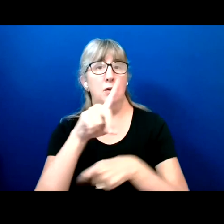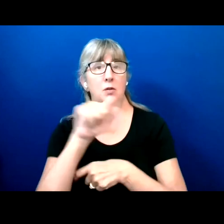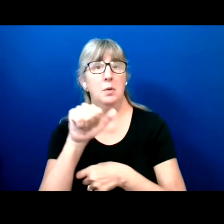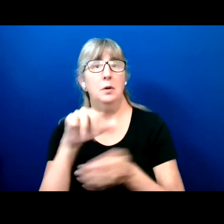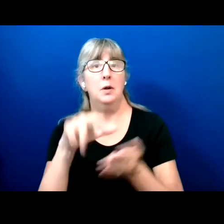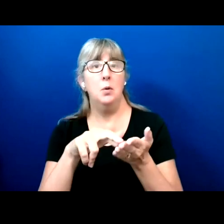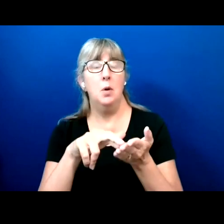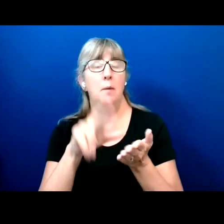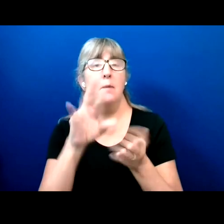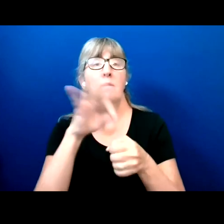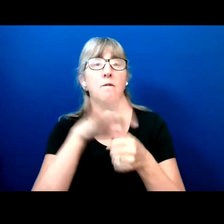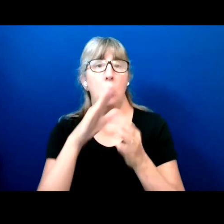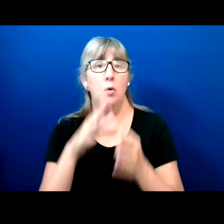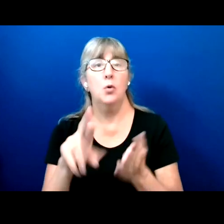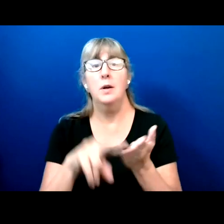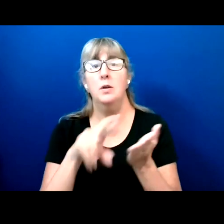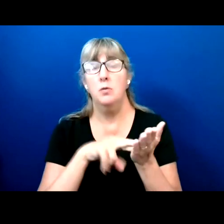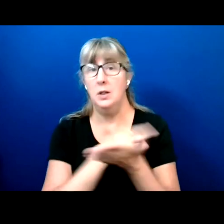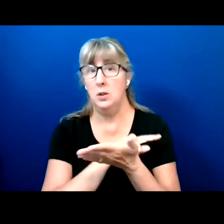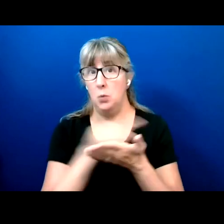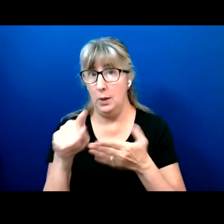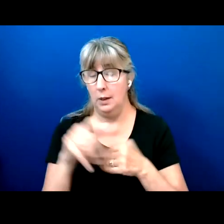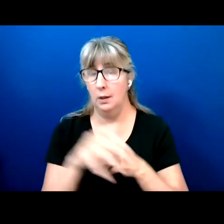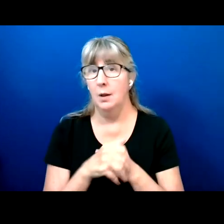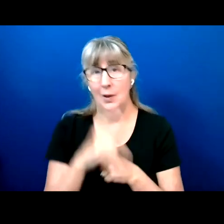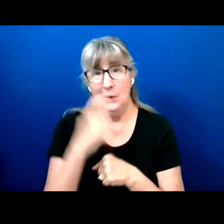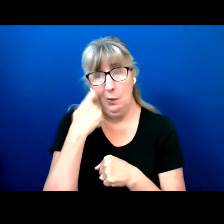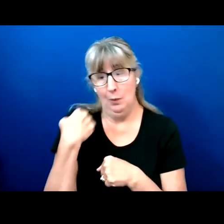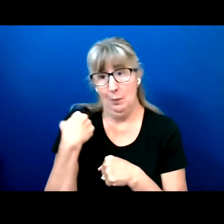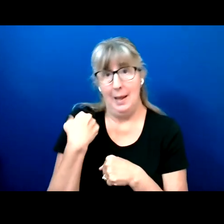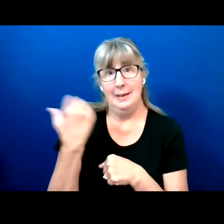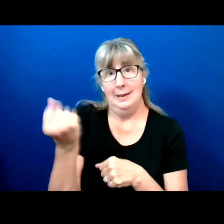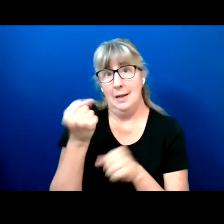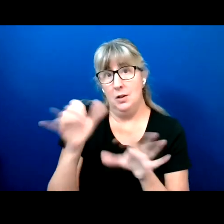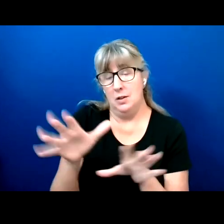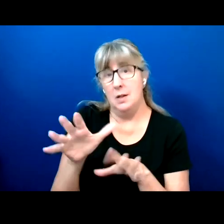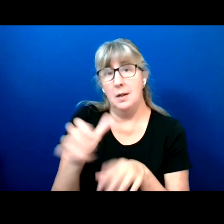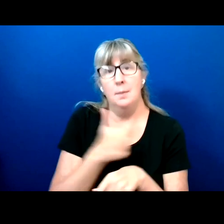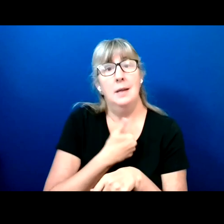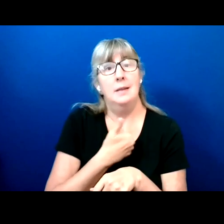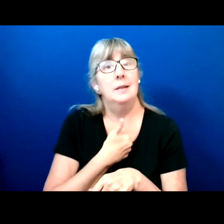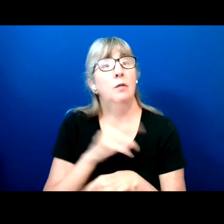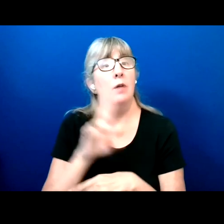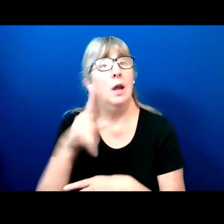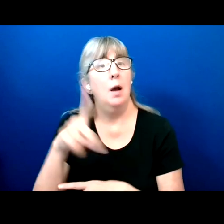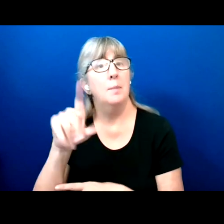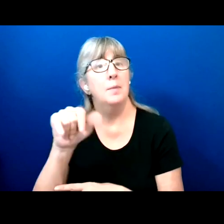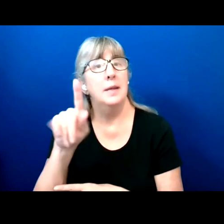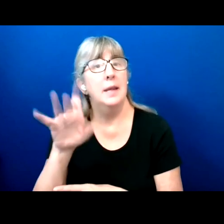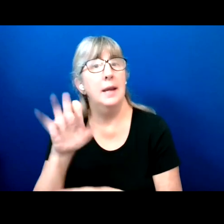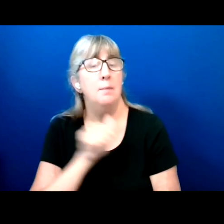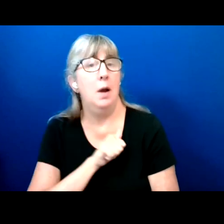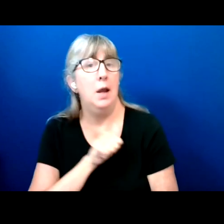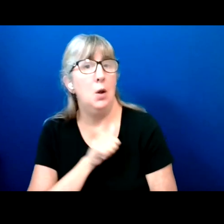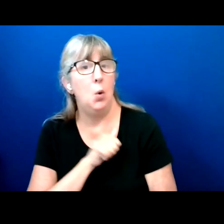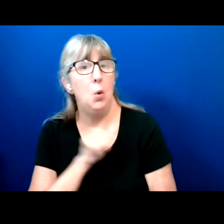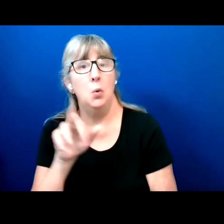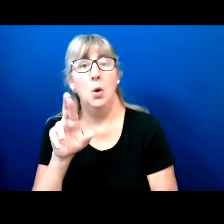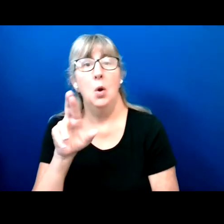And so this past weekend, I myself updated my own residency, I guess, to Maryland.